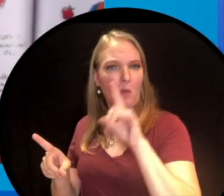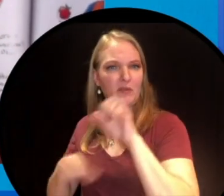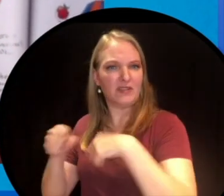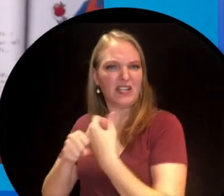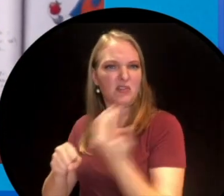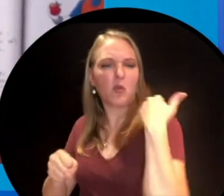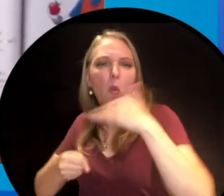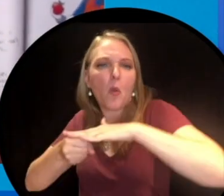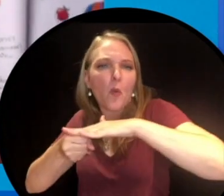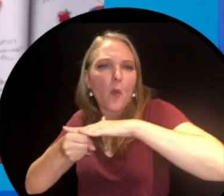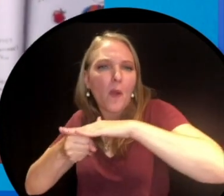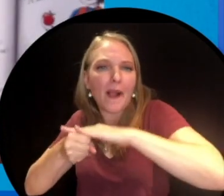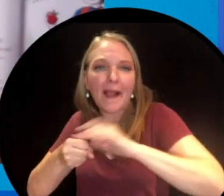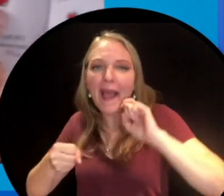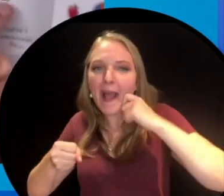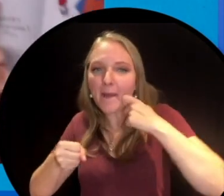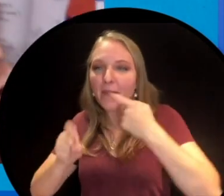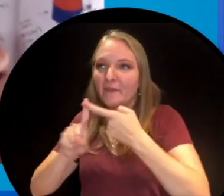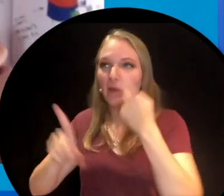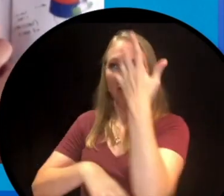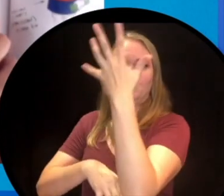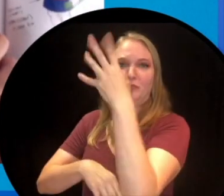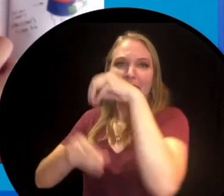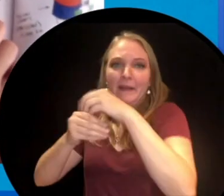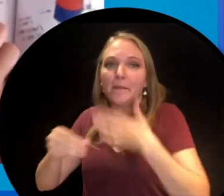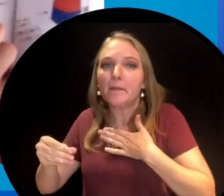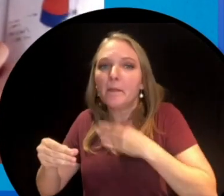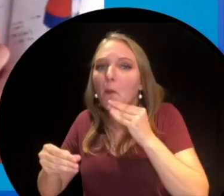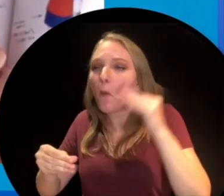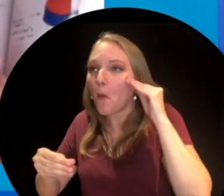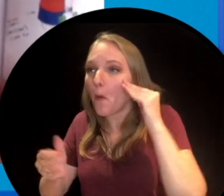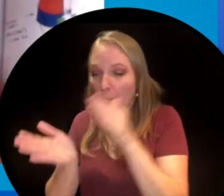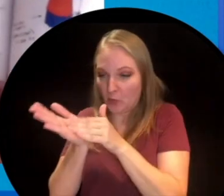back then was local. You might have an apple but the apples from a tree in your yard. You